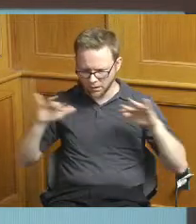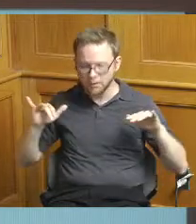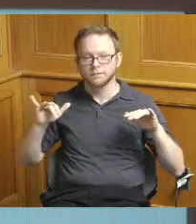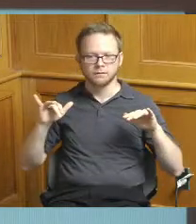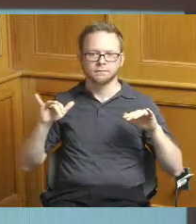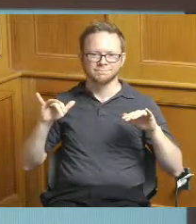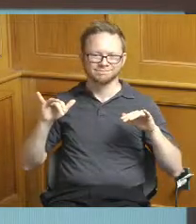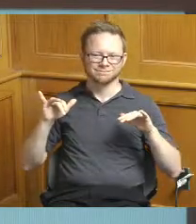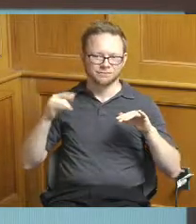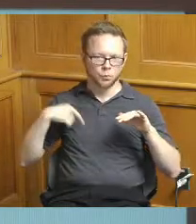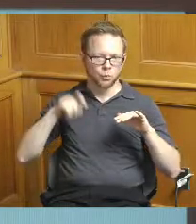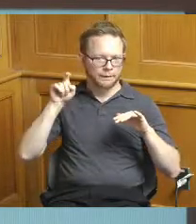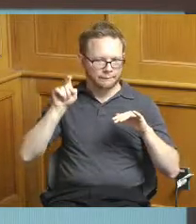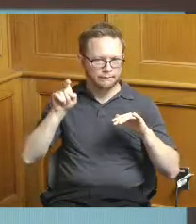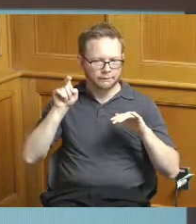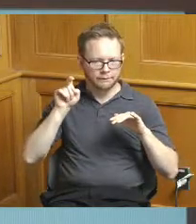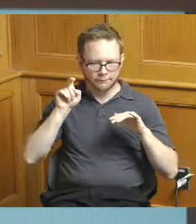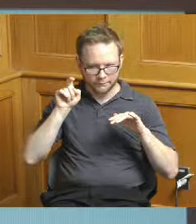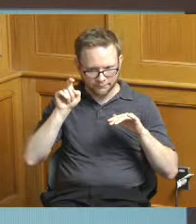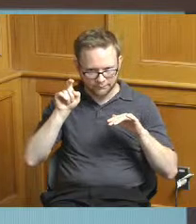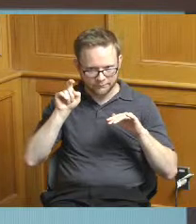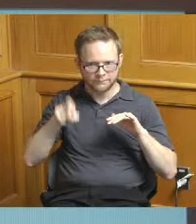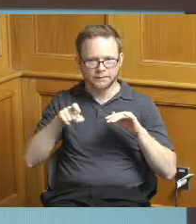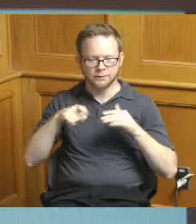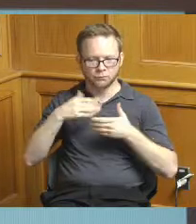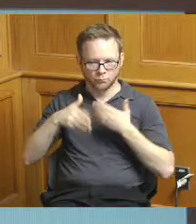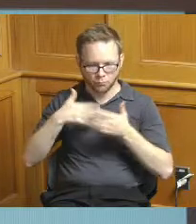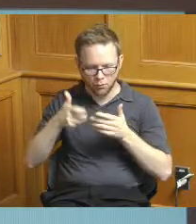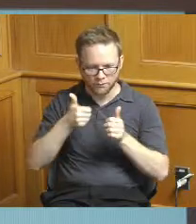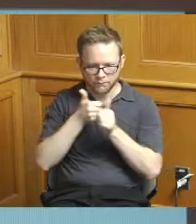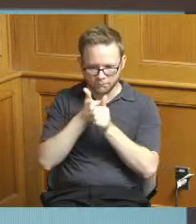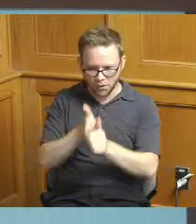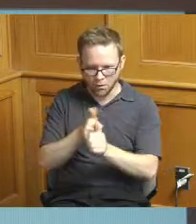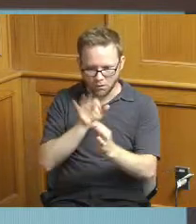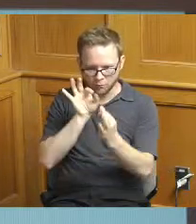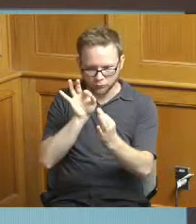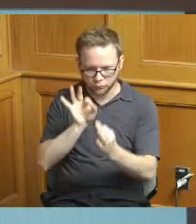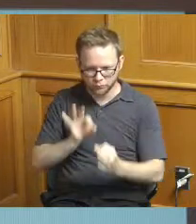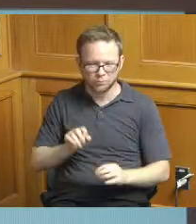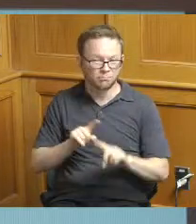we need to follow all those processes but it's just you know it takes a lot of time and a lot